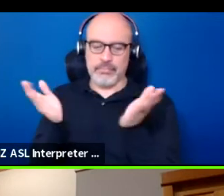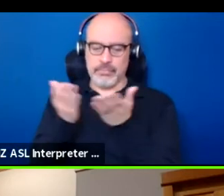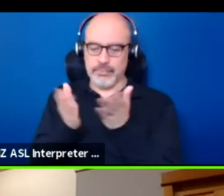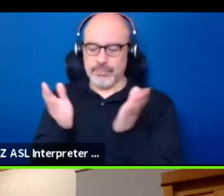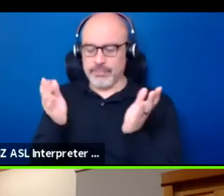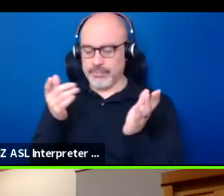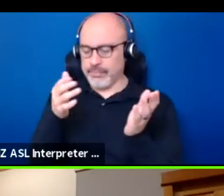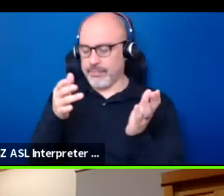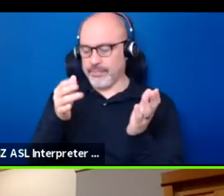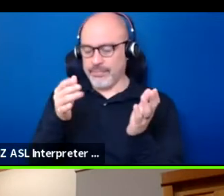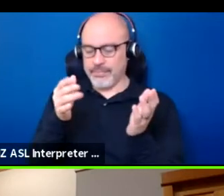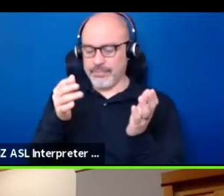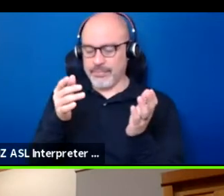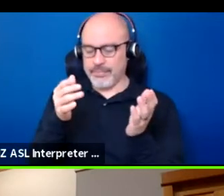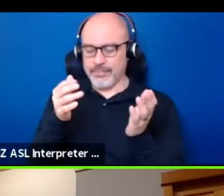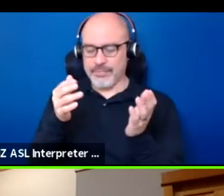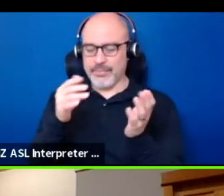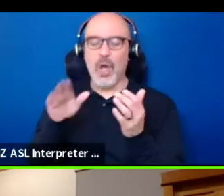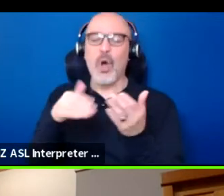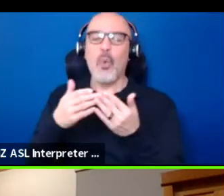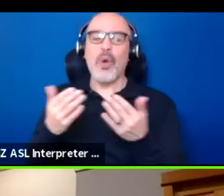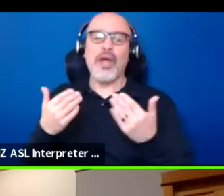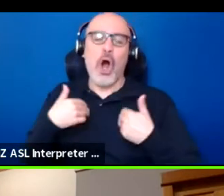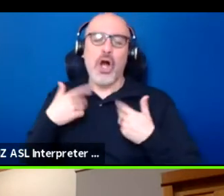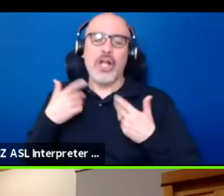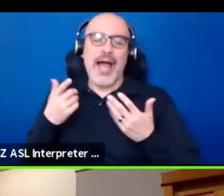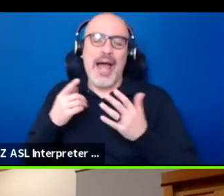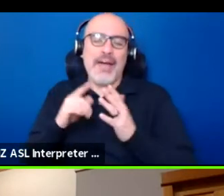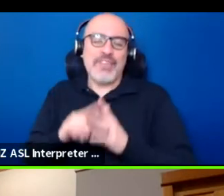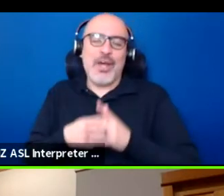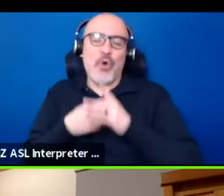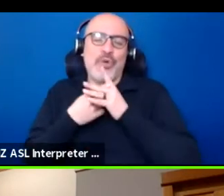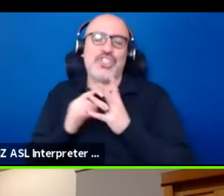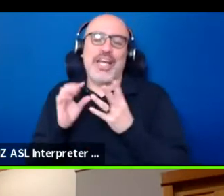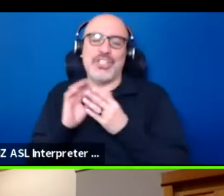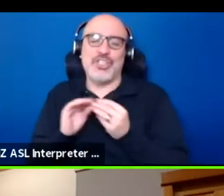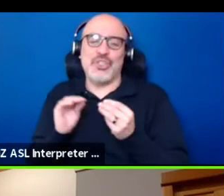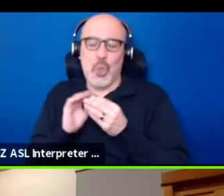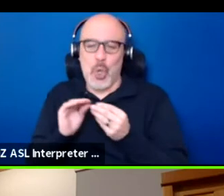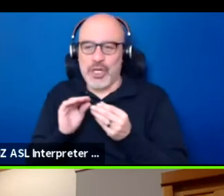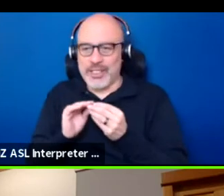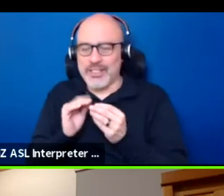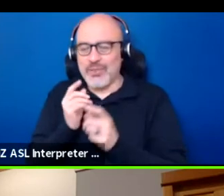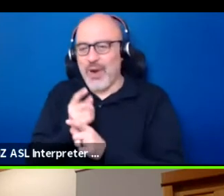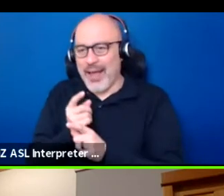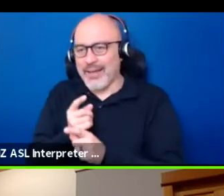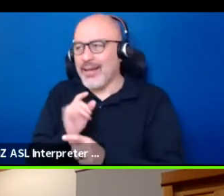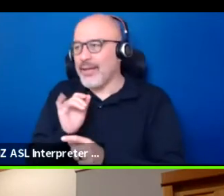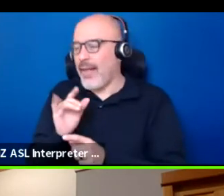We all have these origination stories, you know. It really get ourselves connected